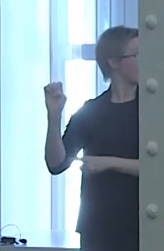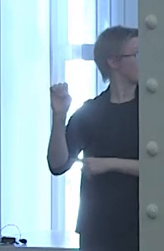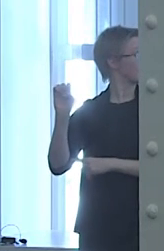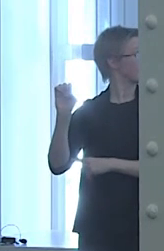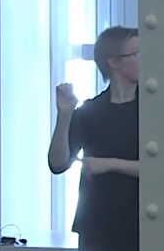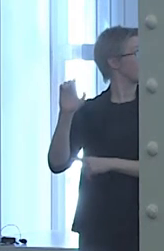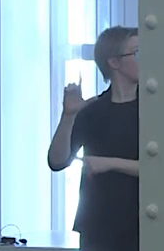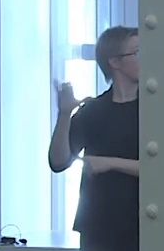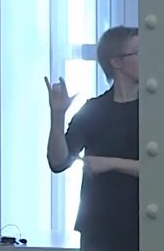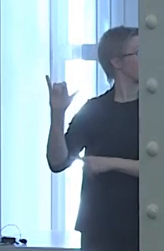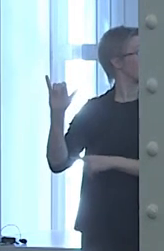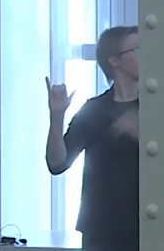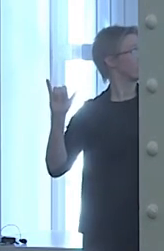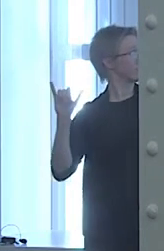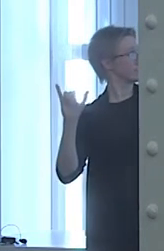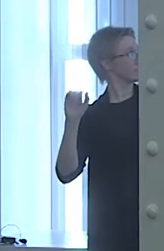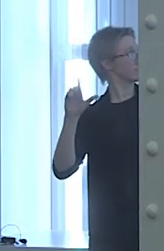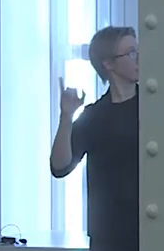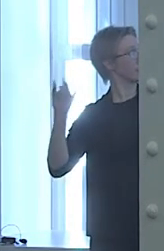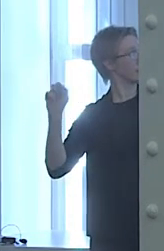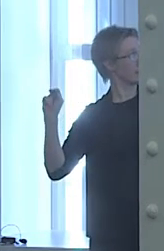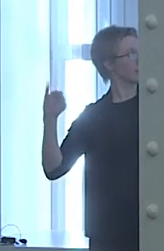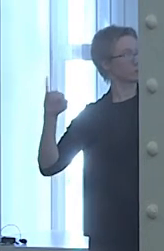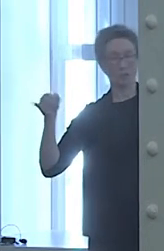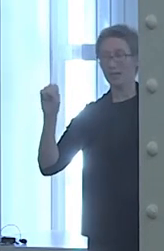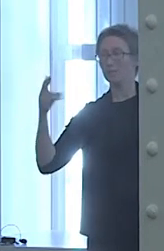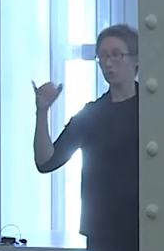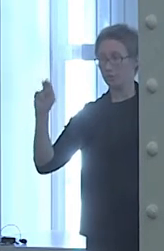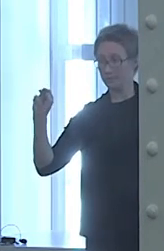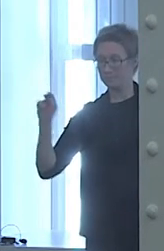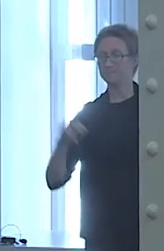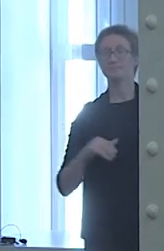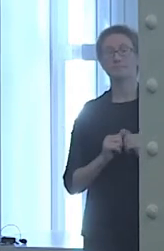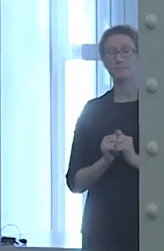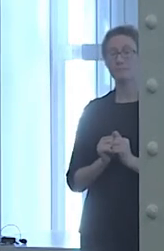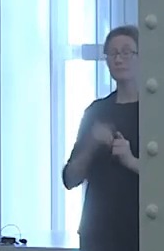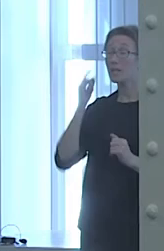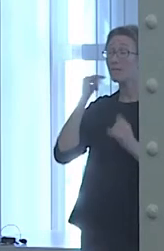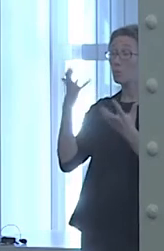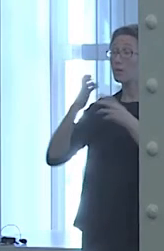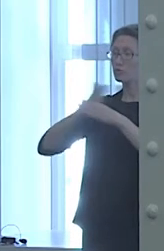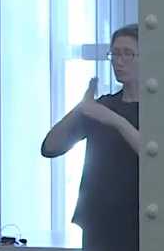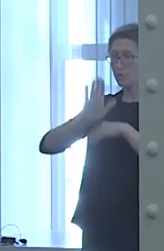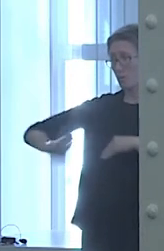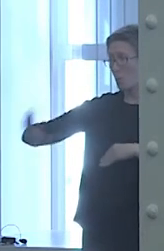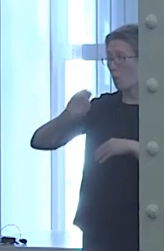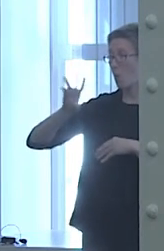If you wanna share your own ACI mental health story or watch other people's stories,